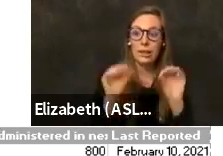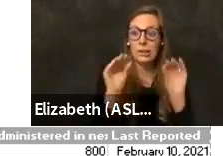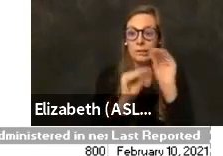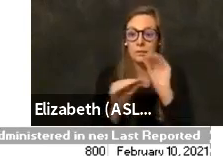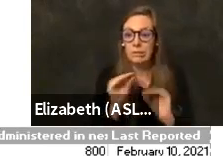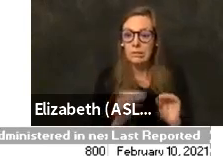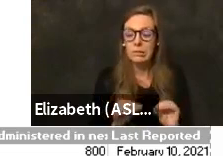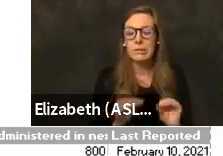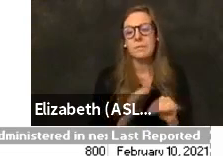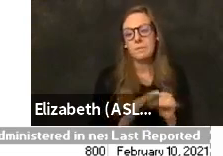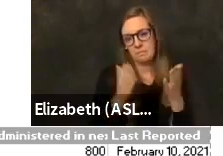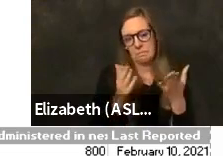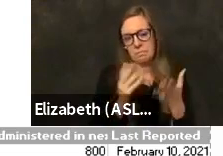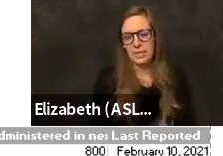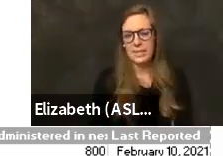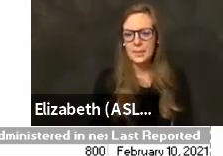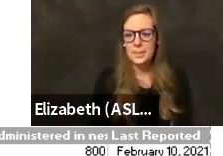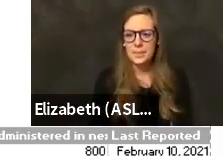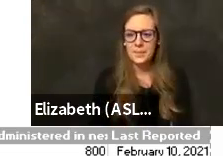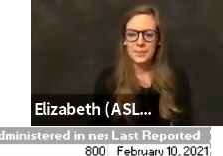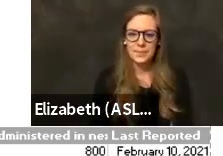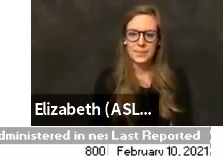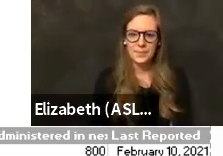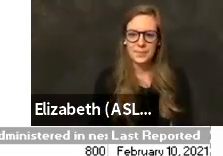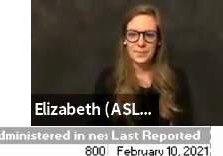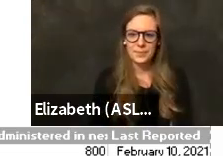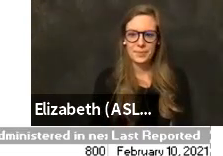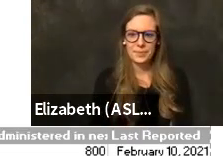But this is some of the data that we're tracking.